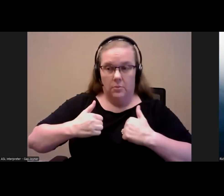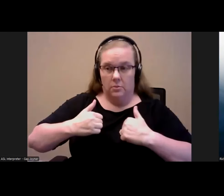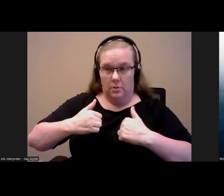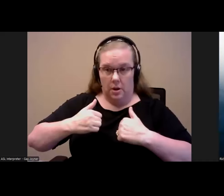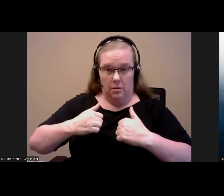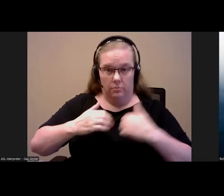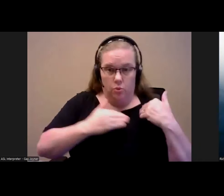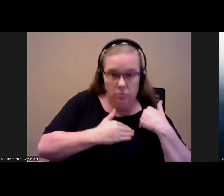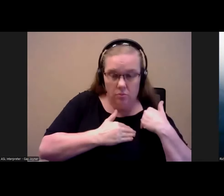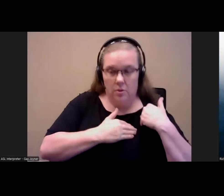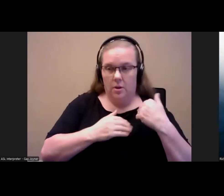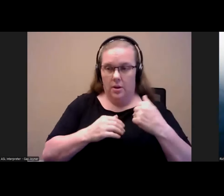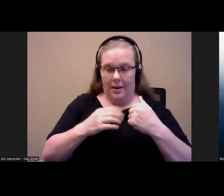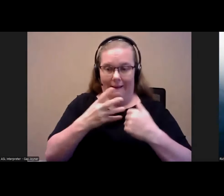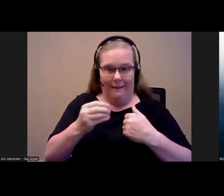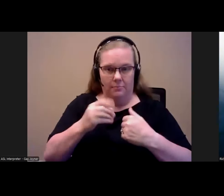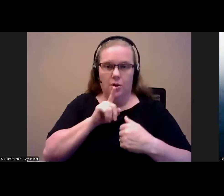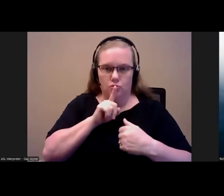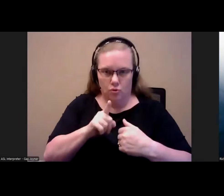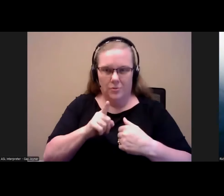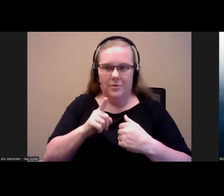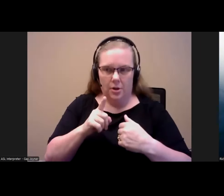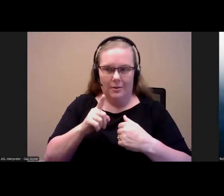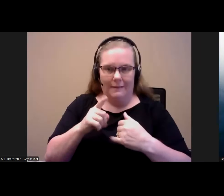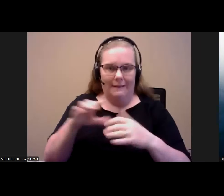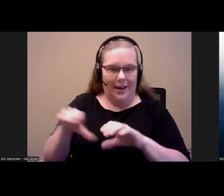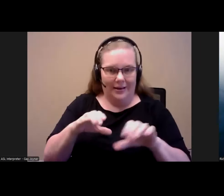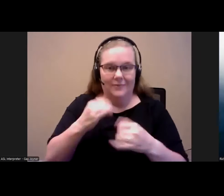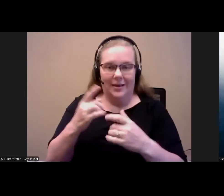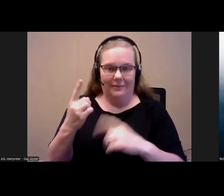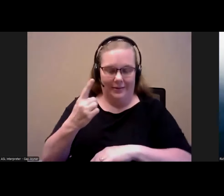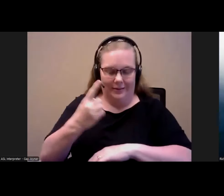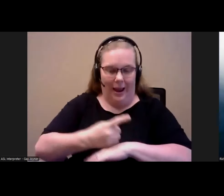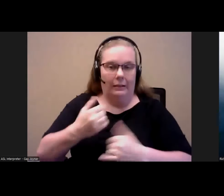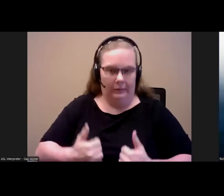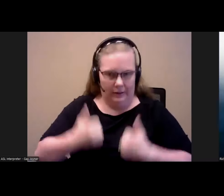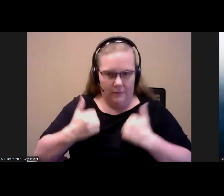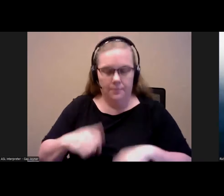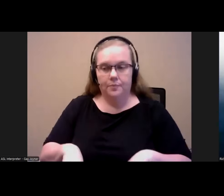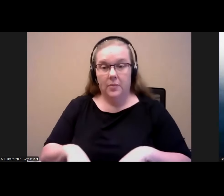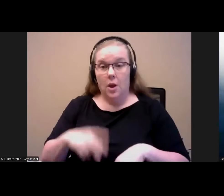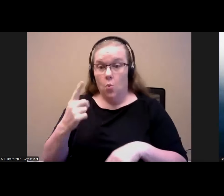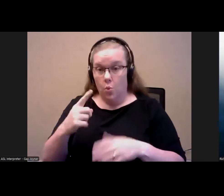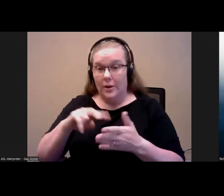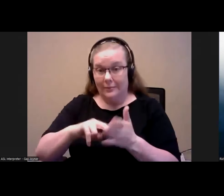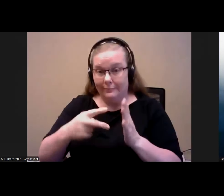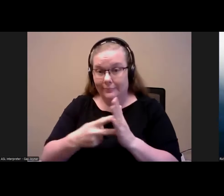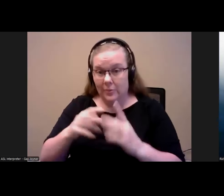and also use the housing as a platform for achieving their other goals. One of the voucher special-purpose voucher modems that we have are called mainstream